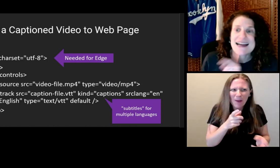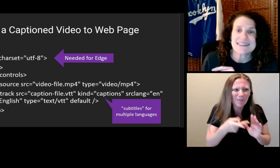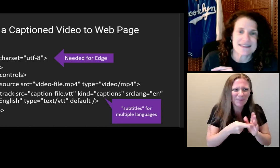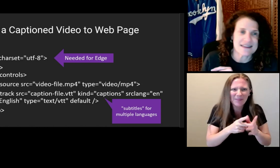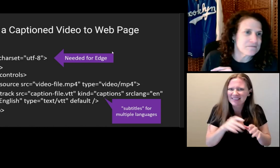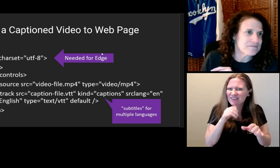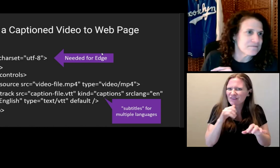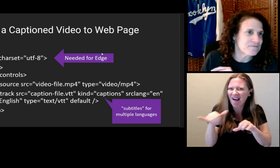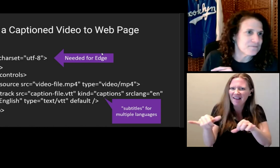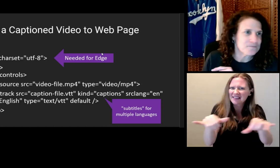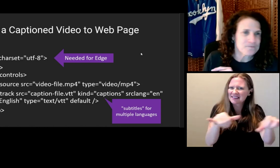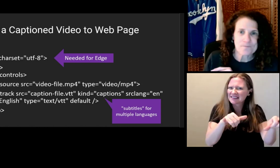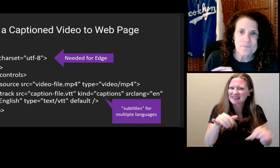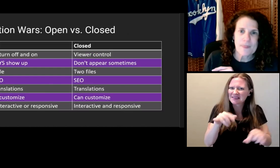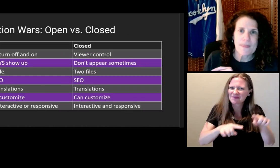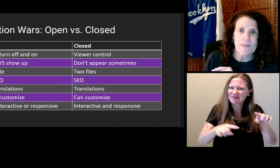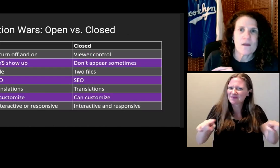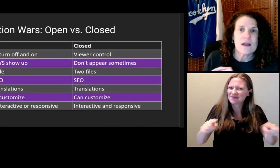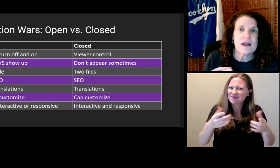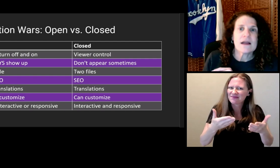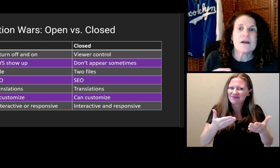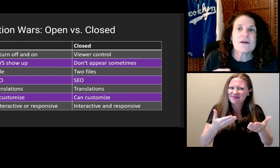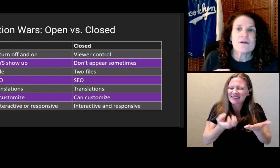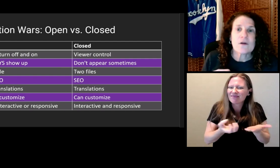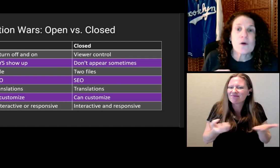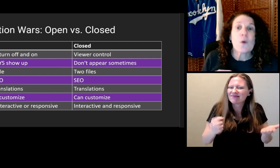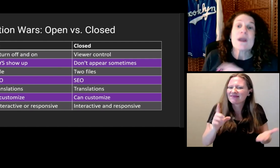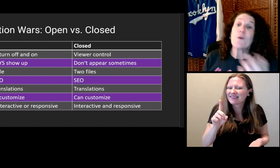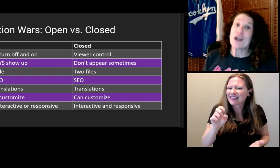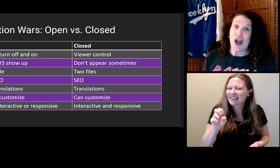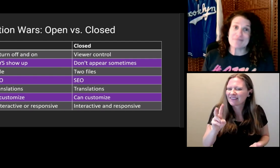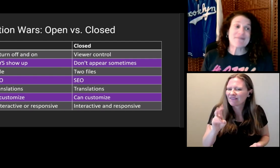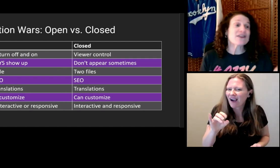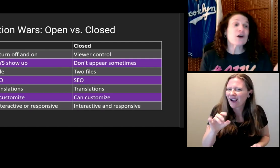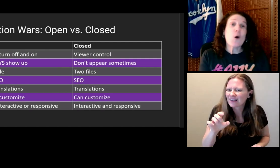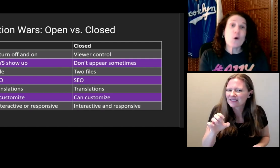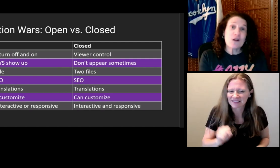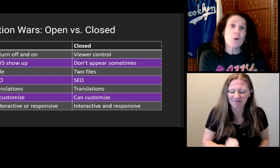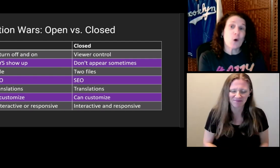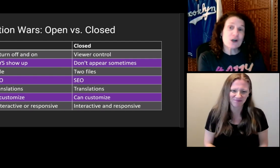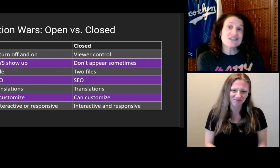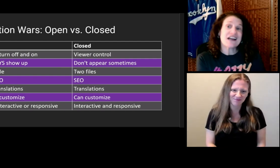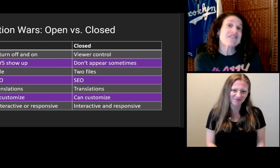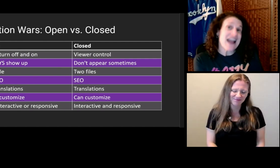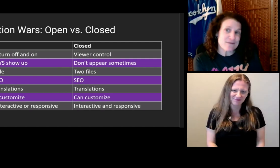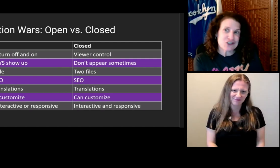Test them. Here we are at the cola wars of captions.